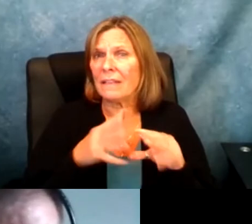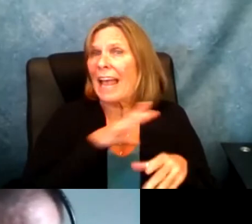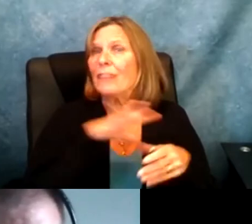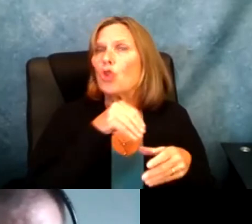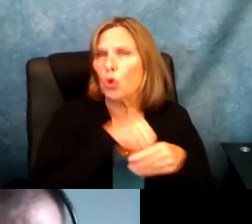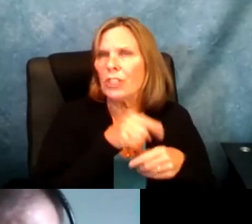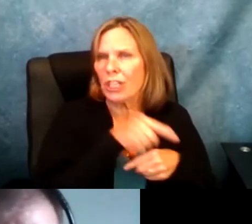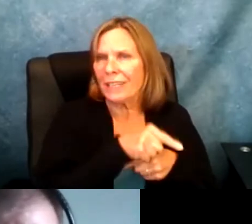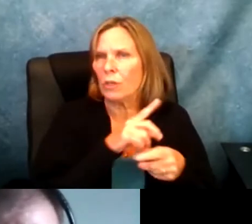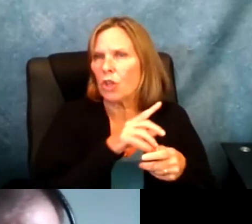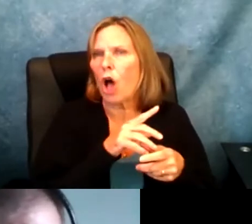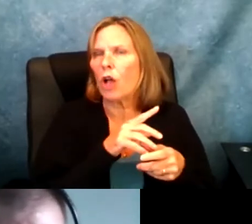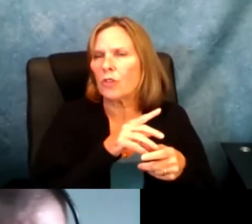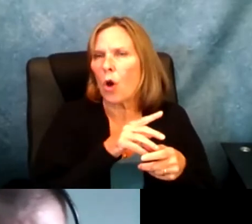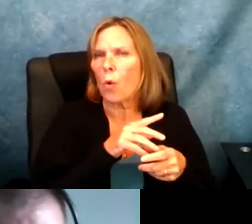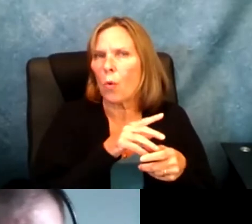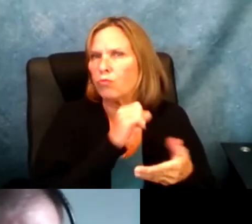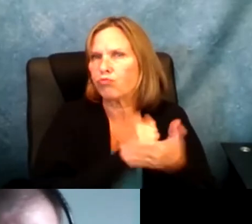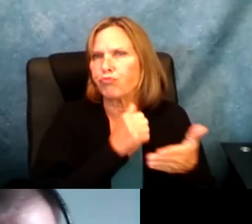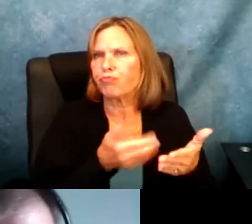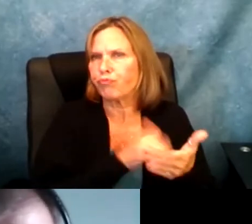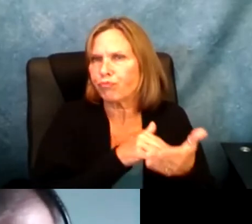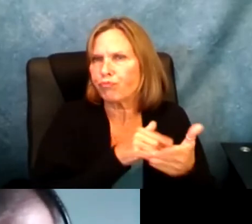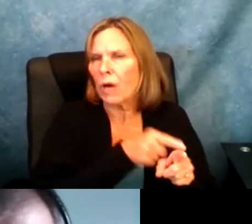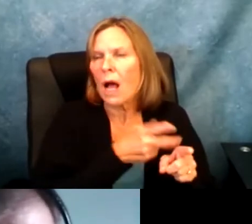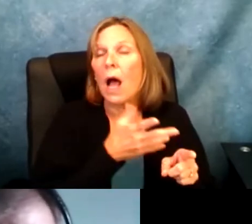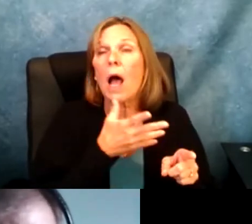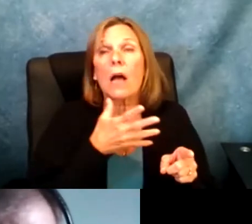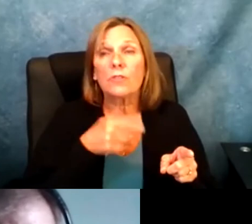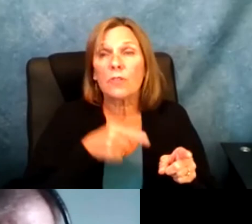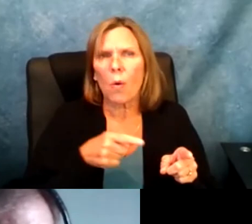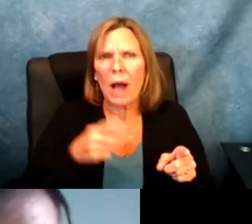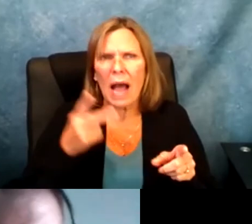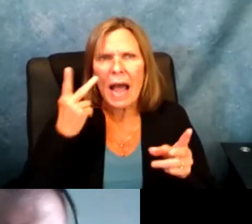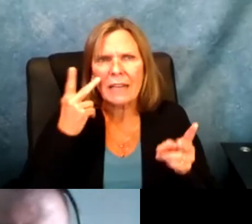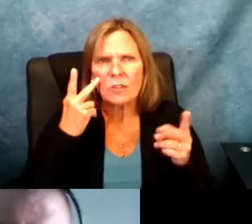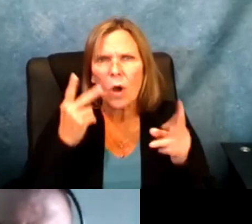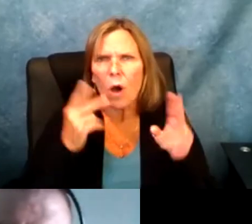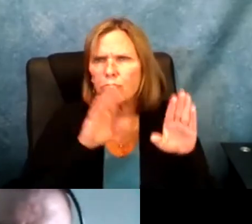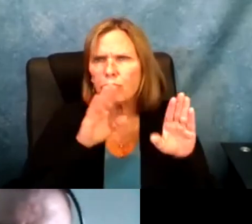significance of inclusion. The fact that many of you are sharing stories of being excluded today is